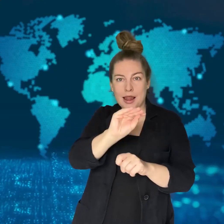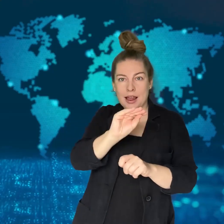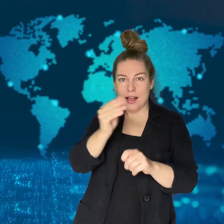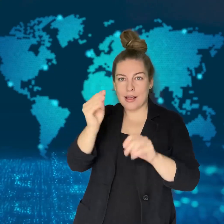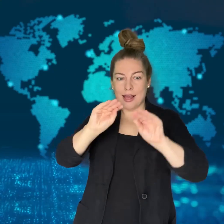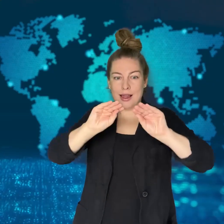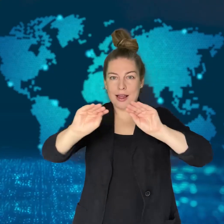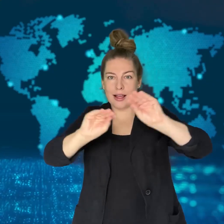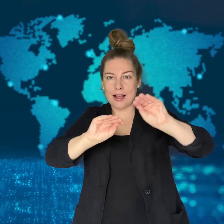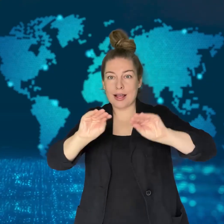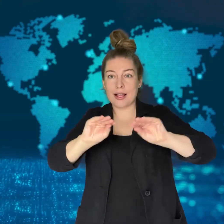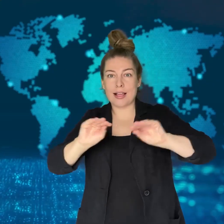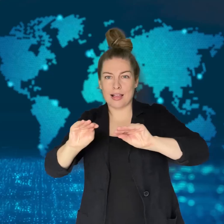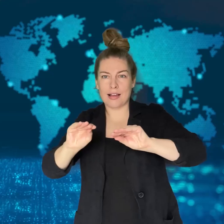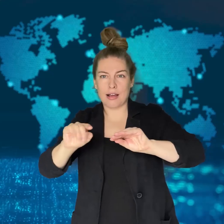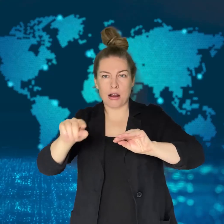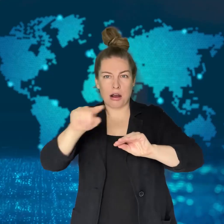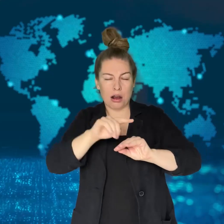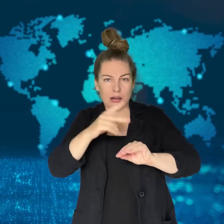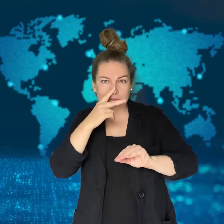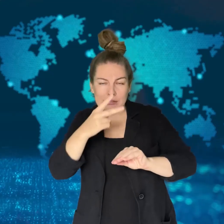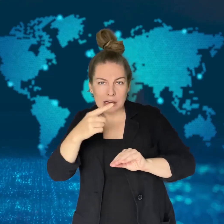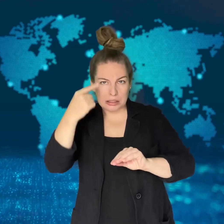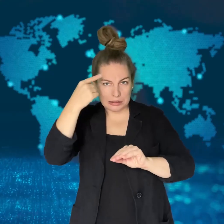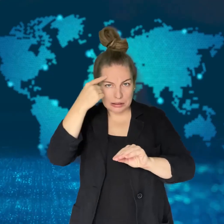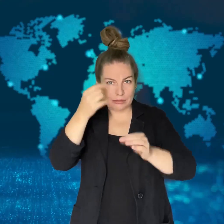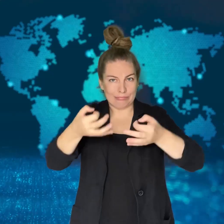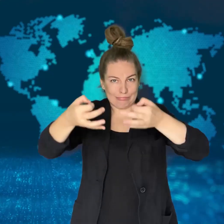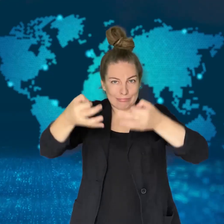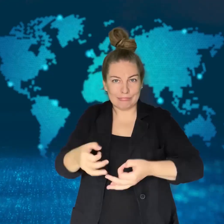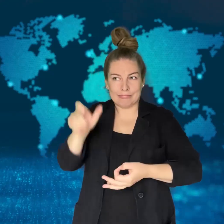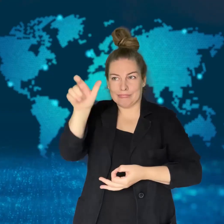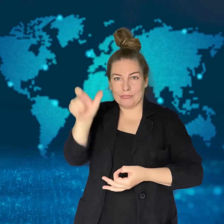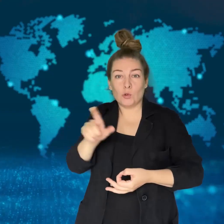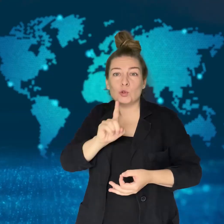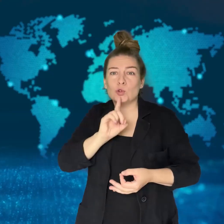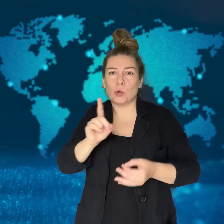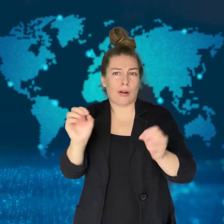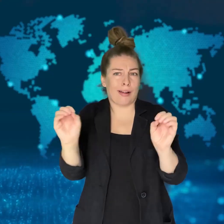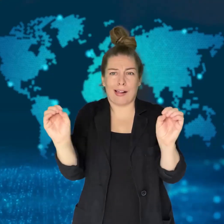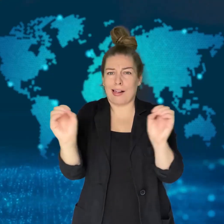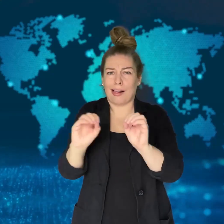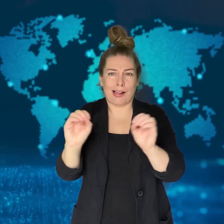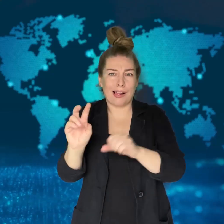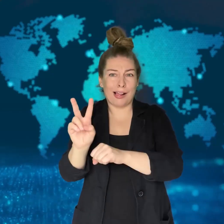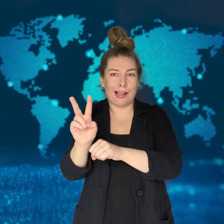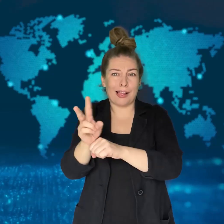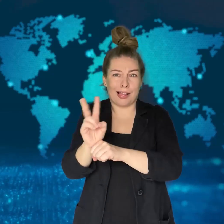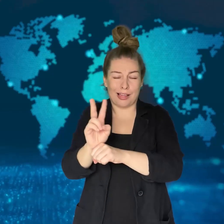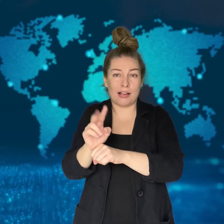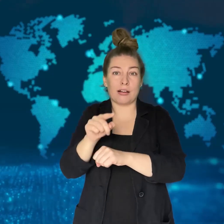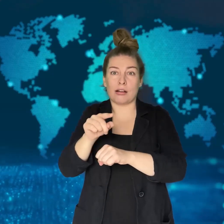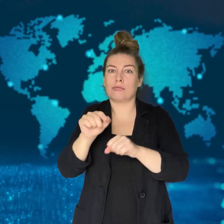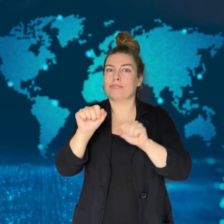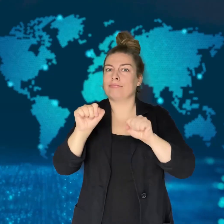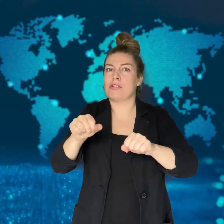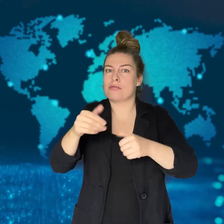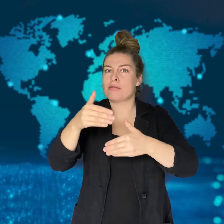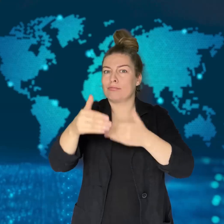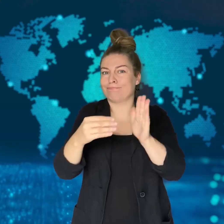be someone else.